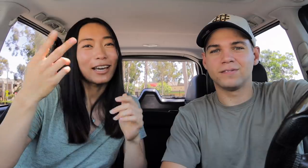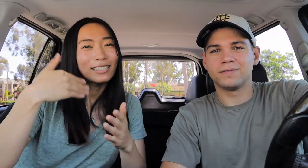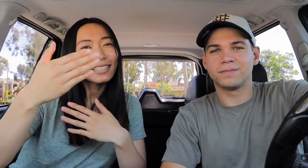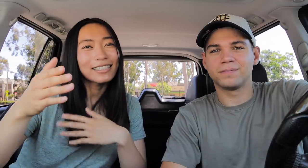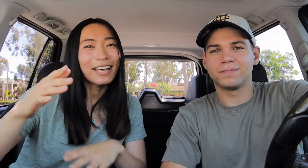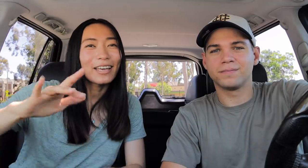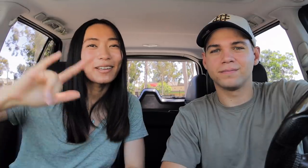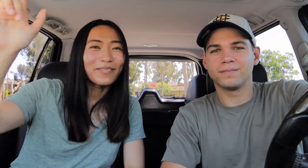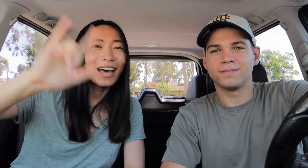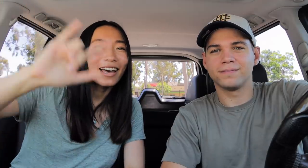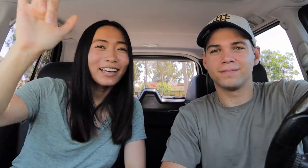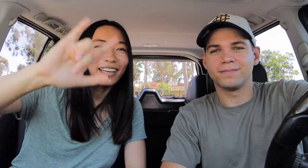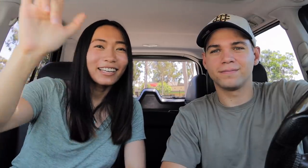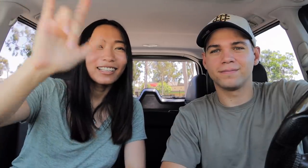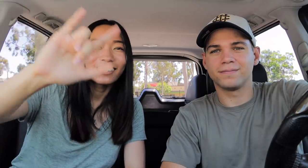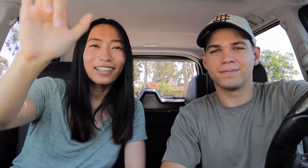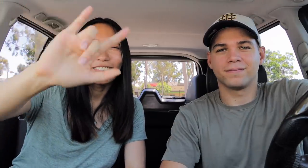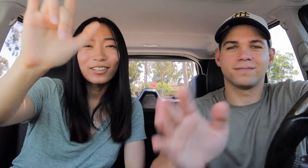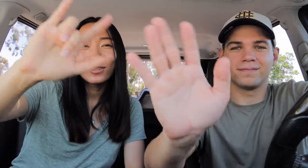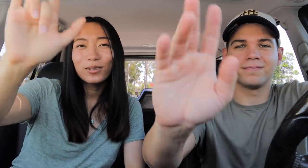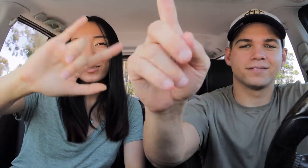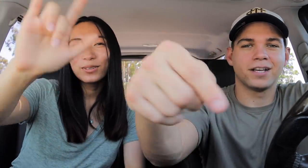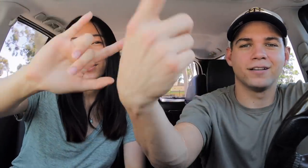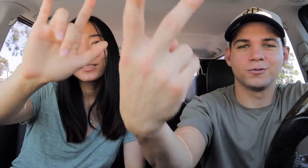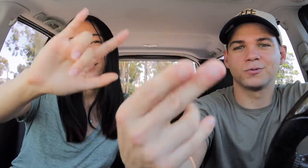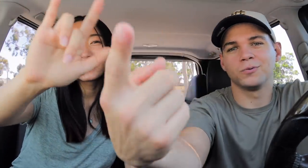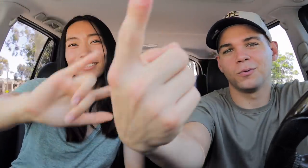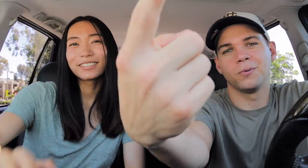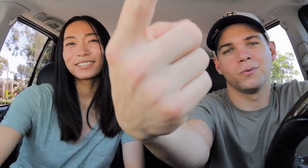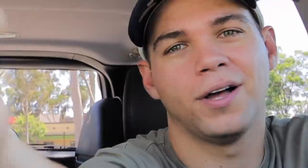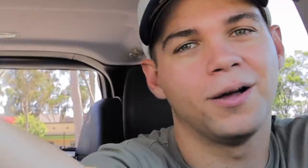and we'll see you guys next time. Bye! Love you! Sign Duo OUT!